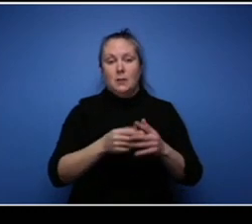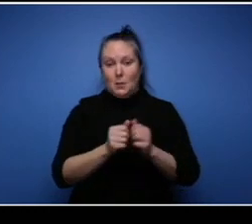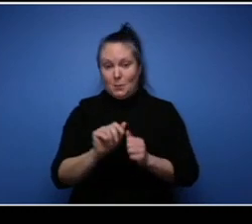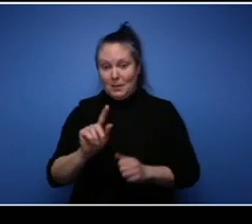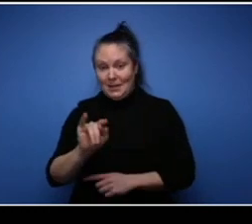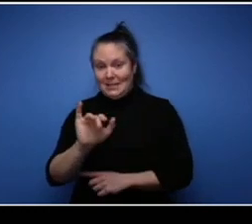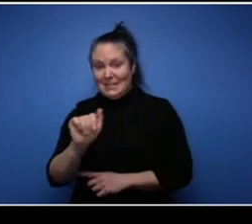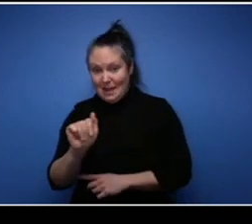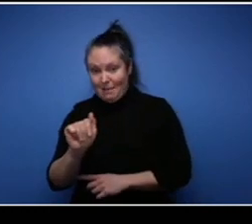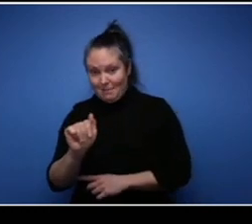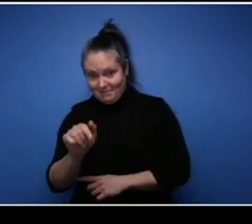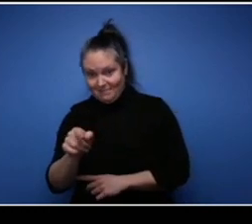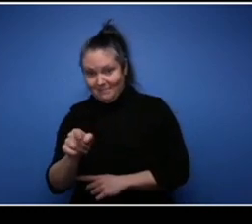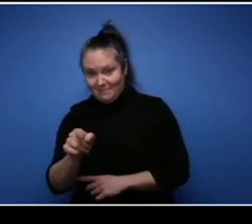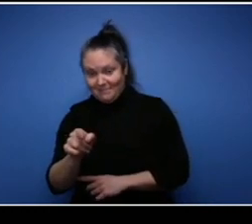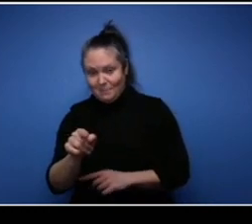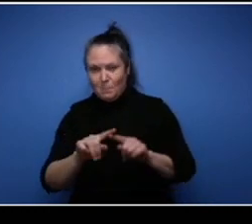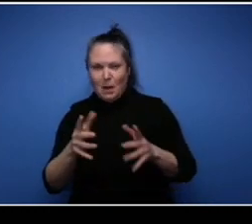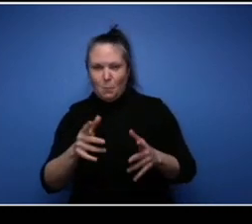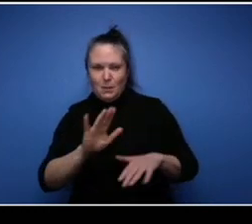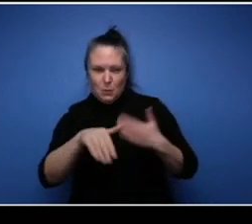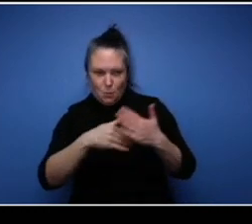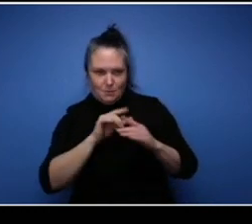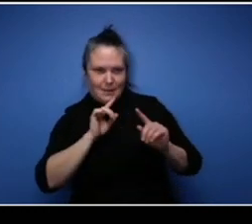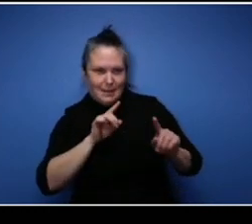hear from everybody. I have three questions that we're going to be able to get through